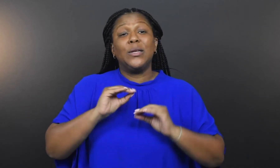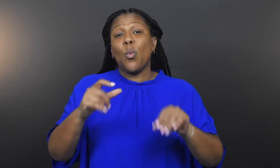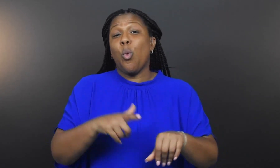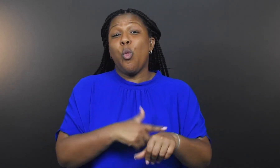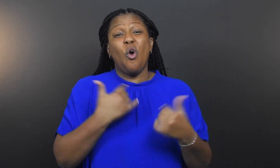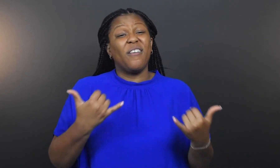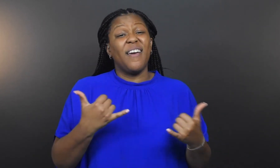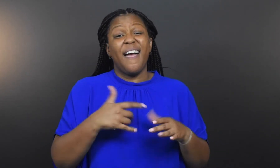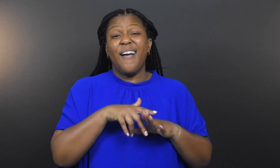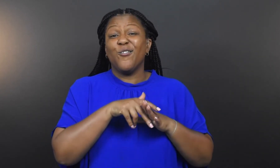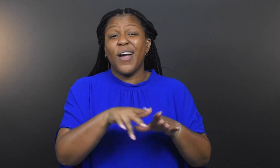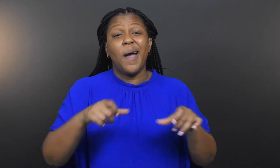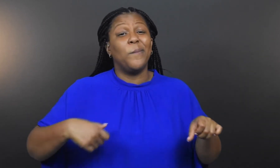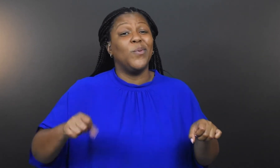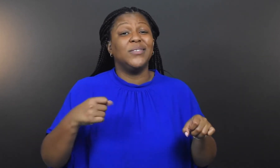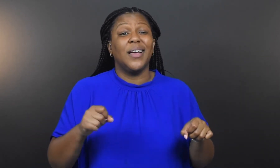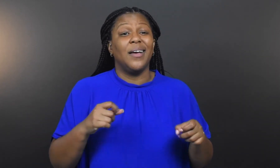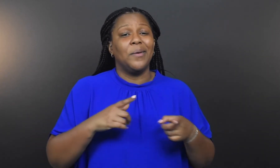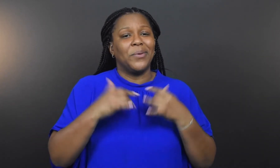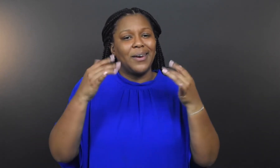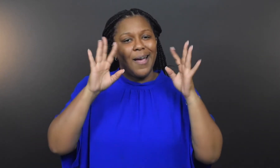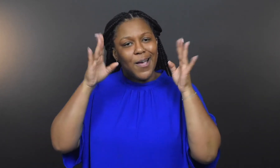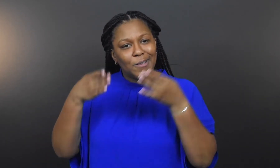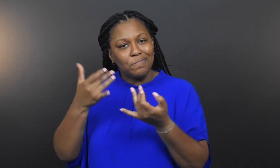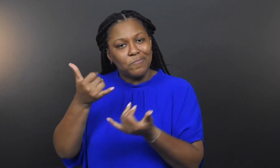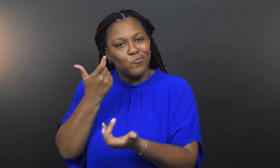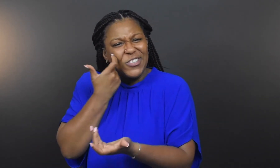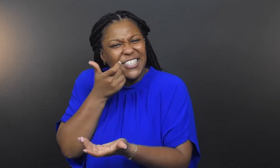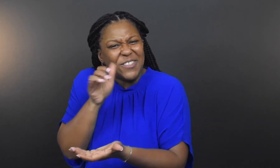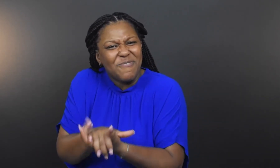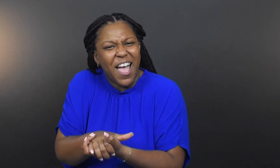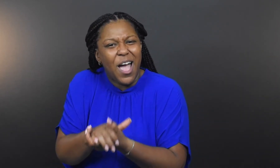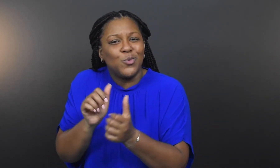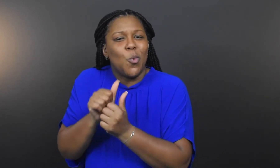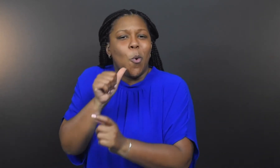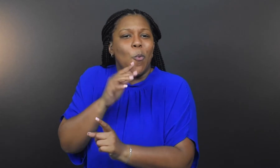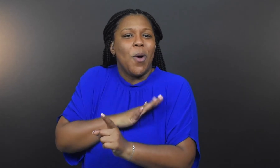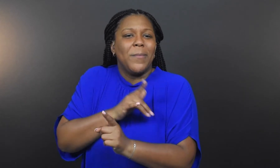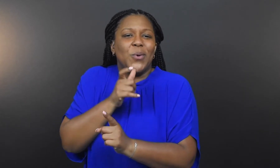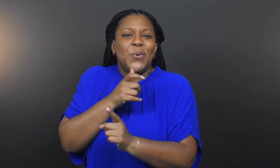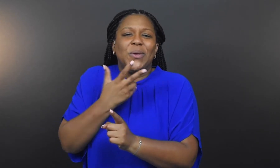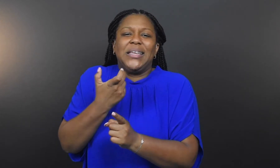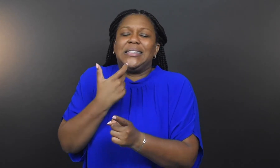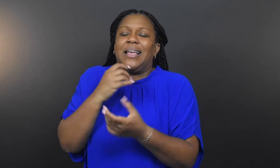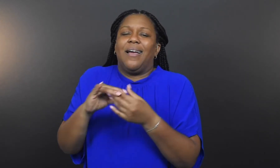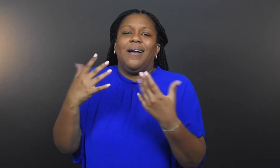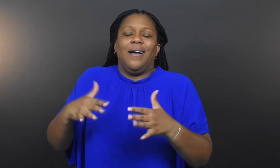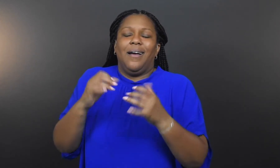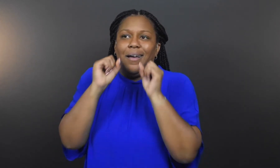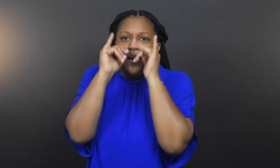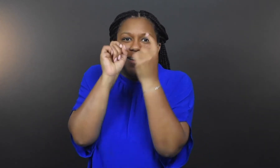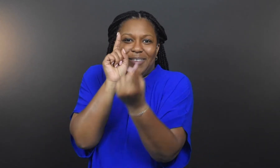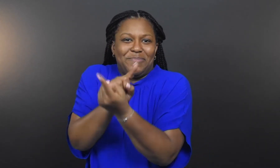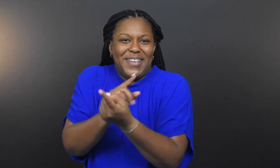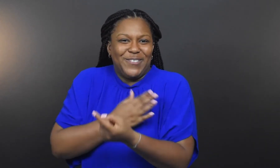He no longer rides the motorcycle but is recently married to the woman he says he, “amazingly